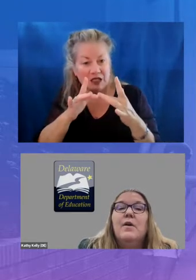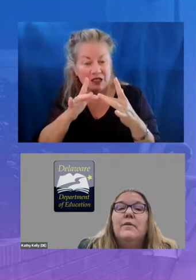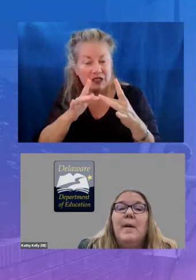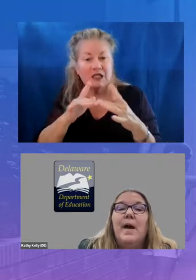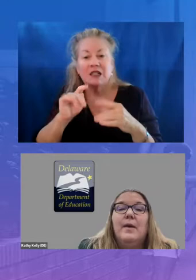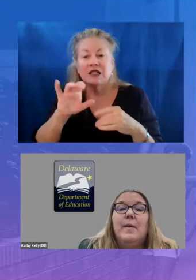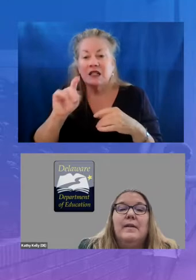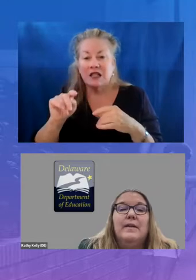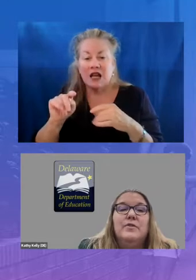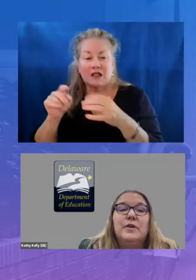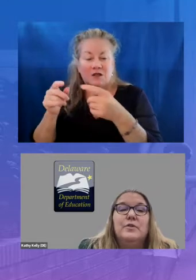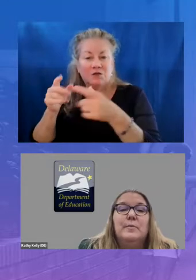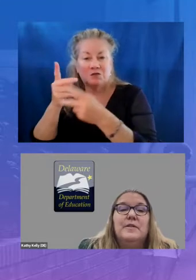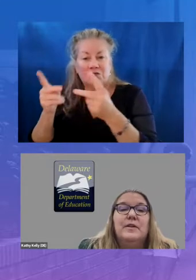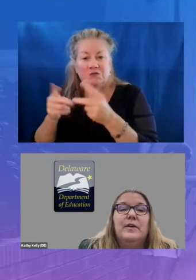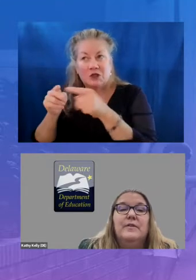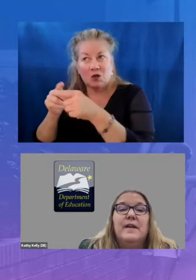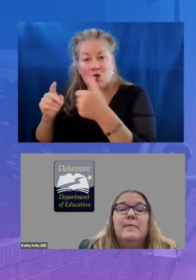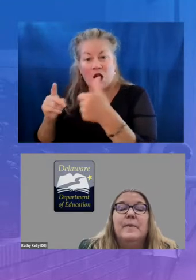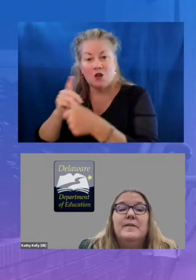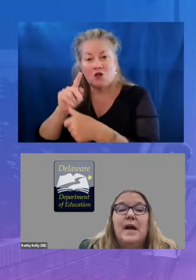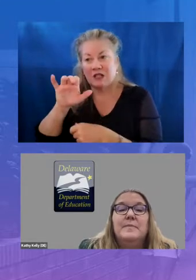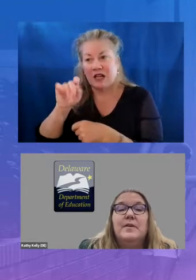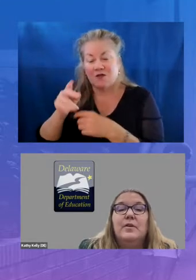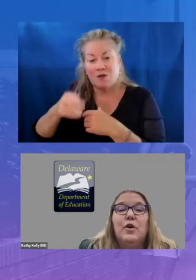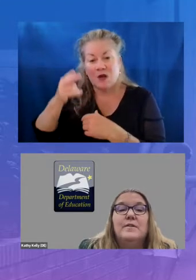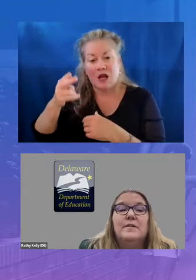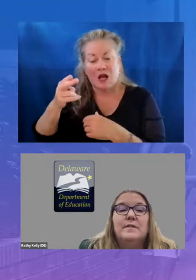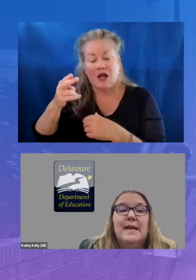from high quality instructional materials that have been adopted across the state